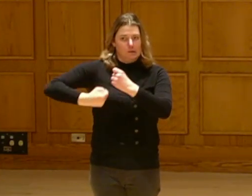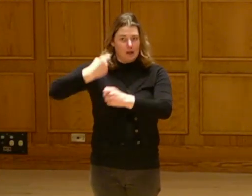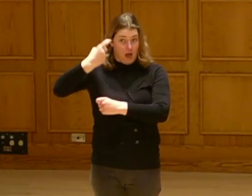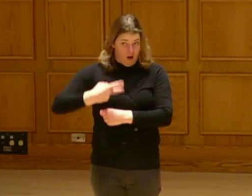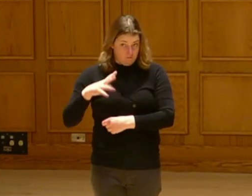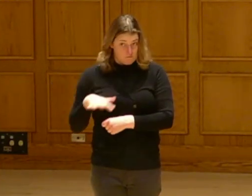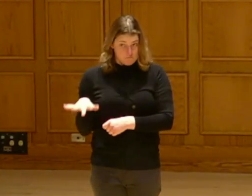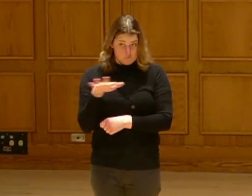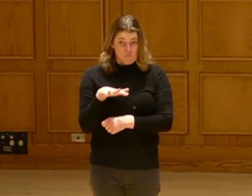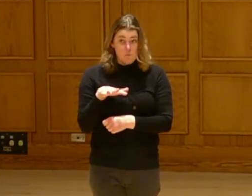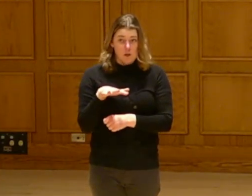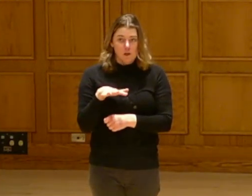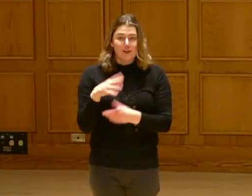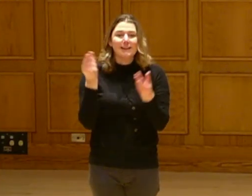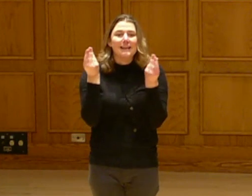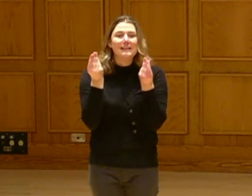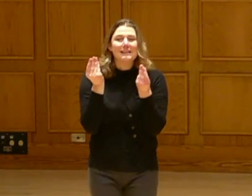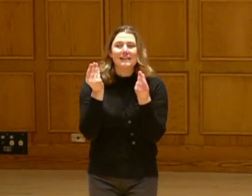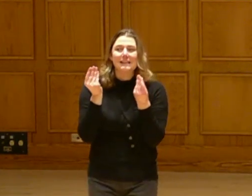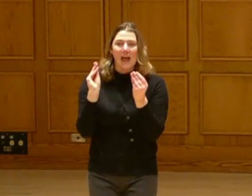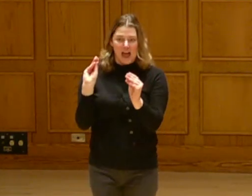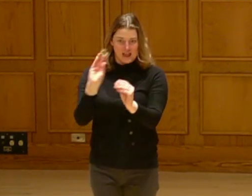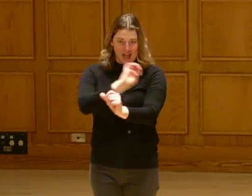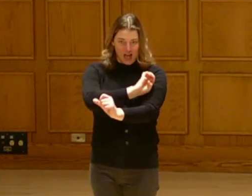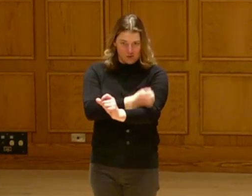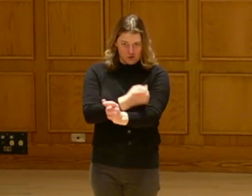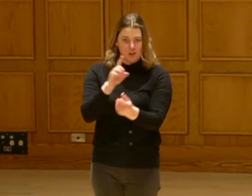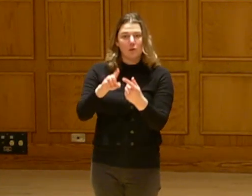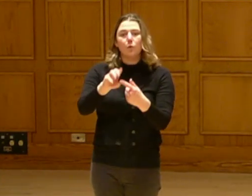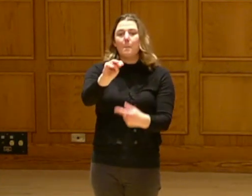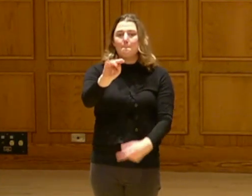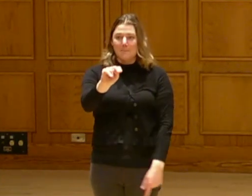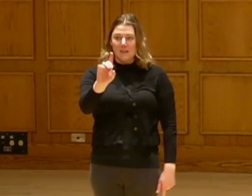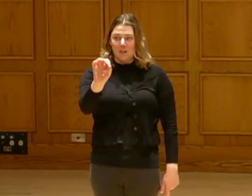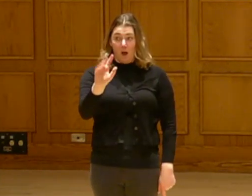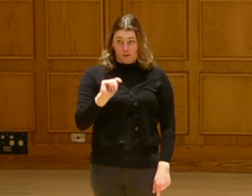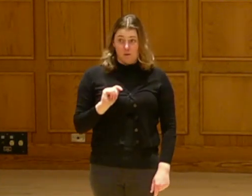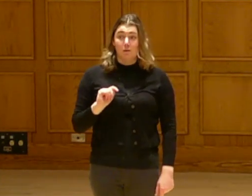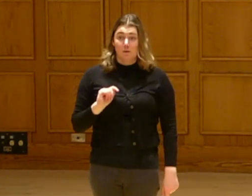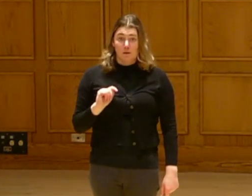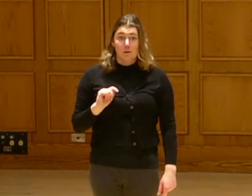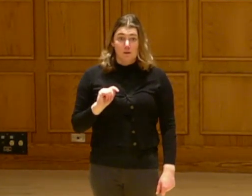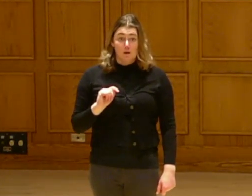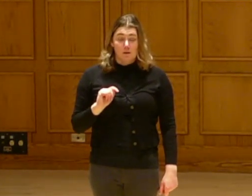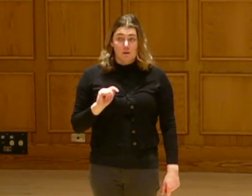Transportation for the last year and a half to sell energy to the